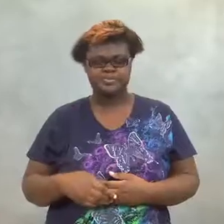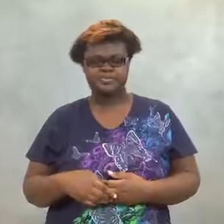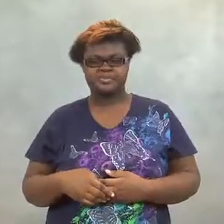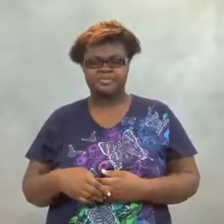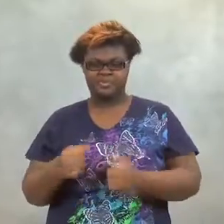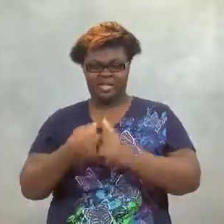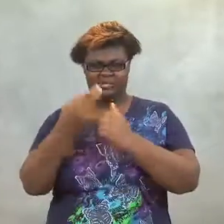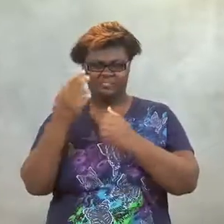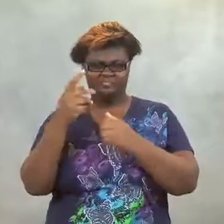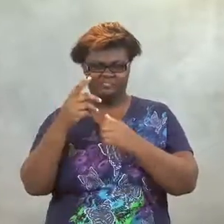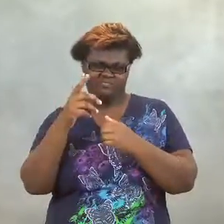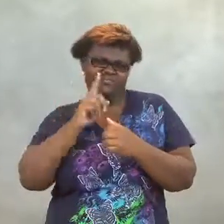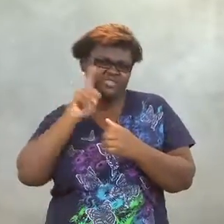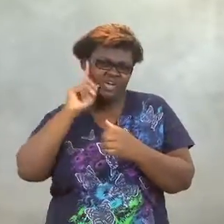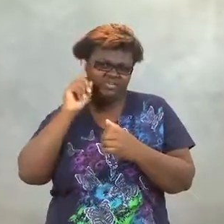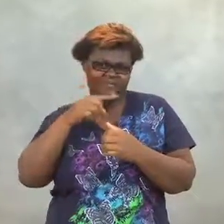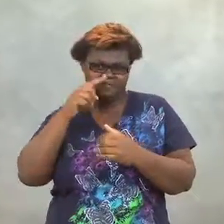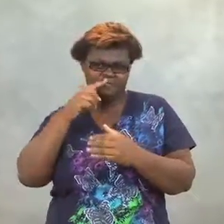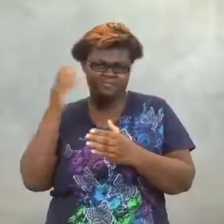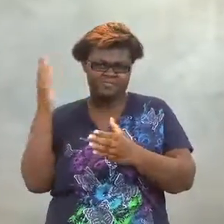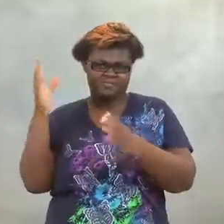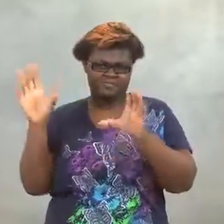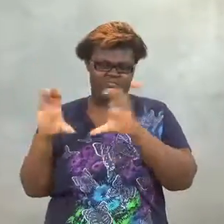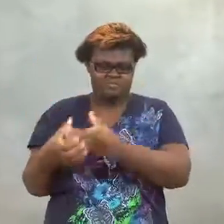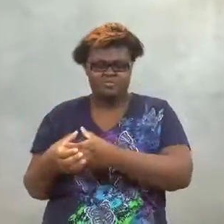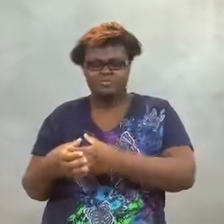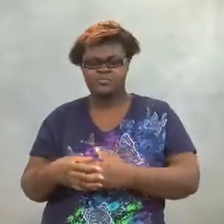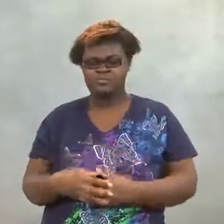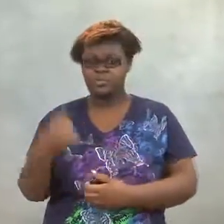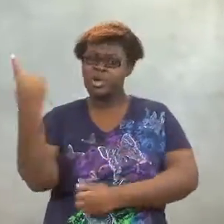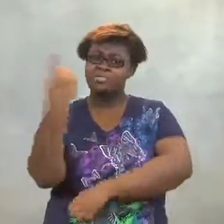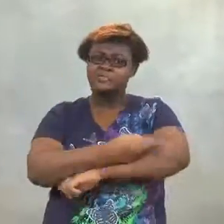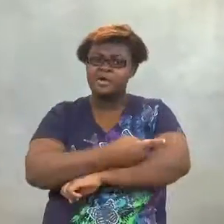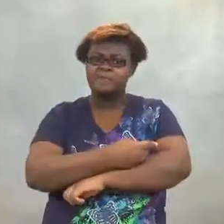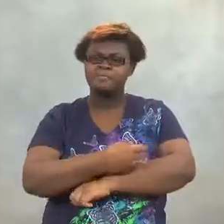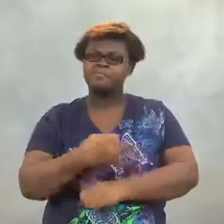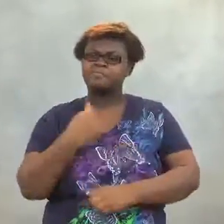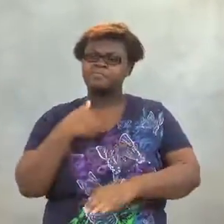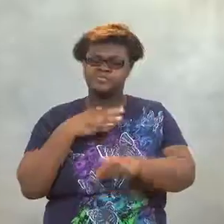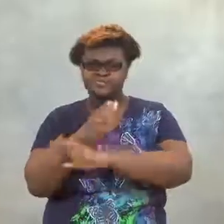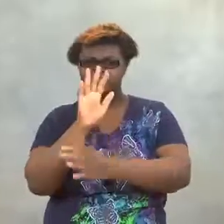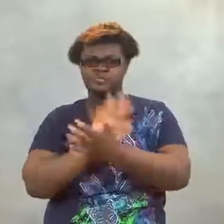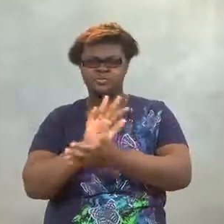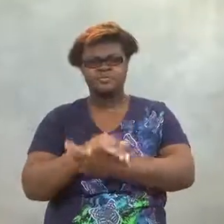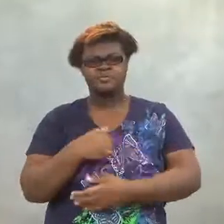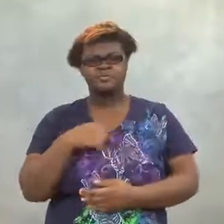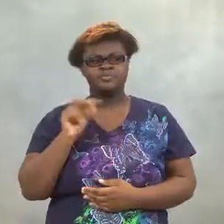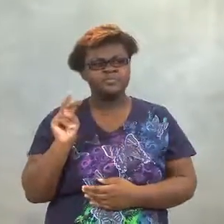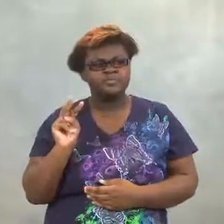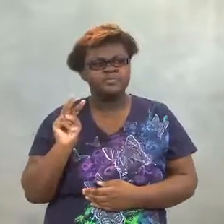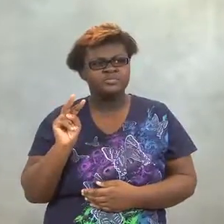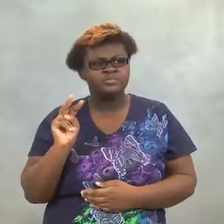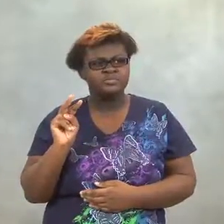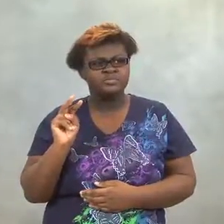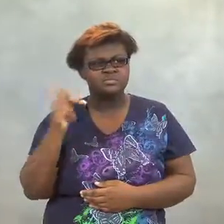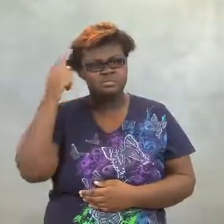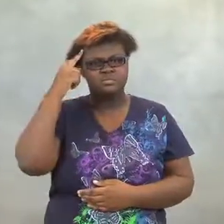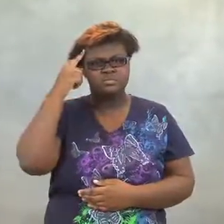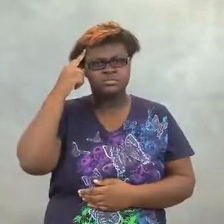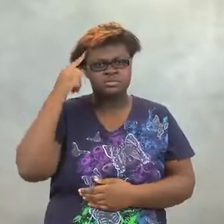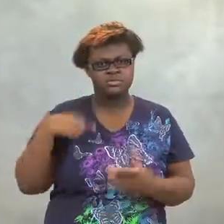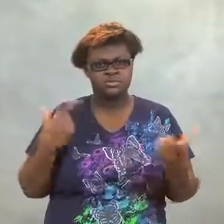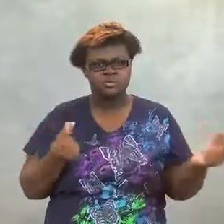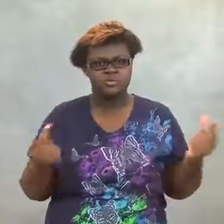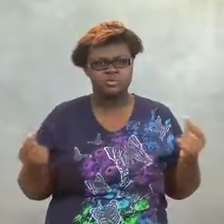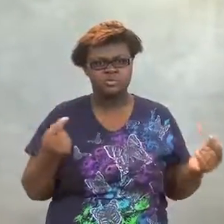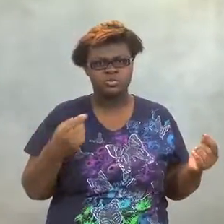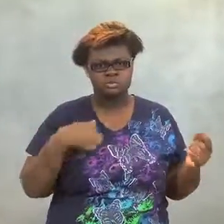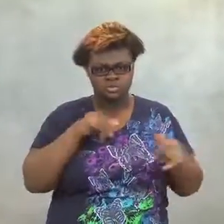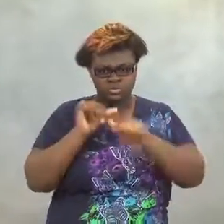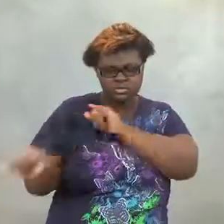Both deaf and hearing students were there.